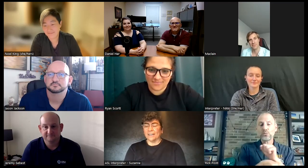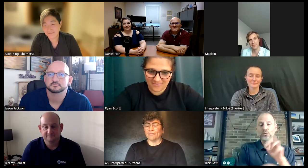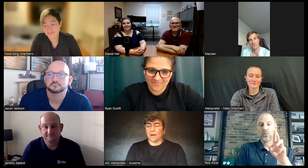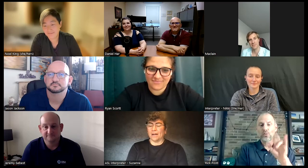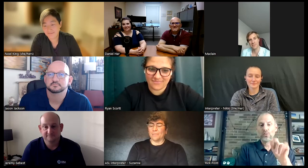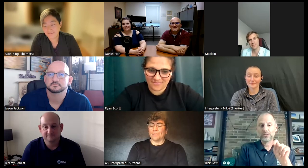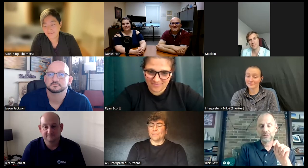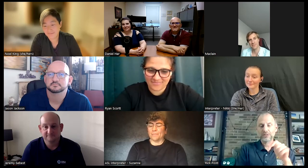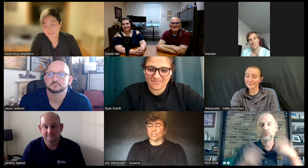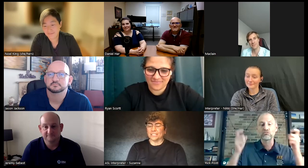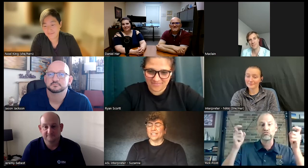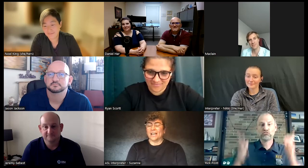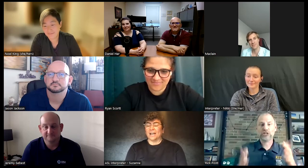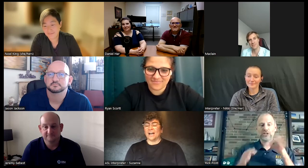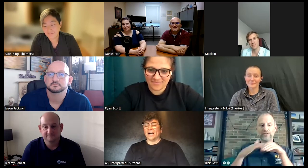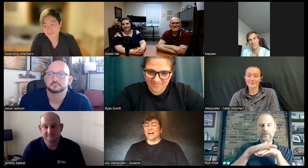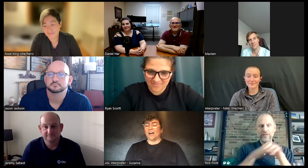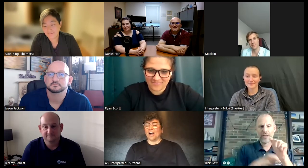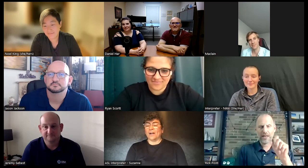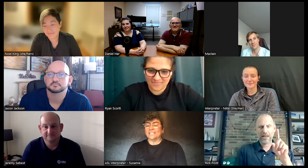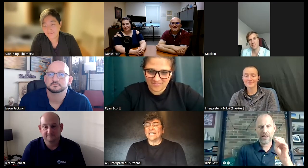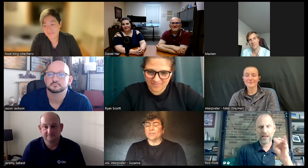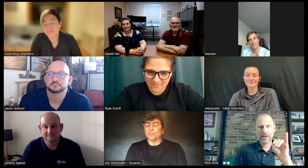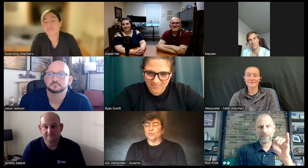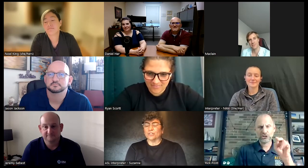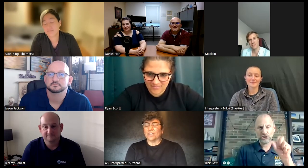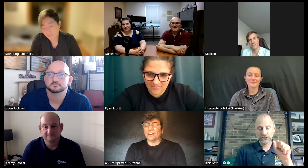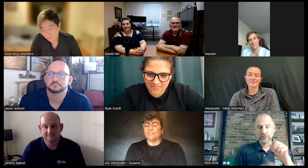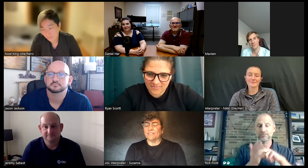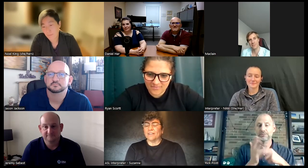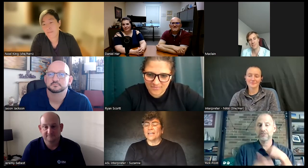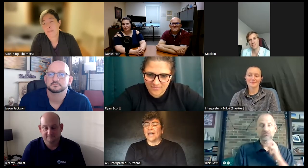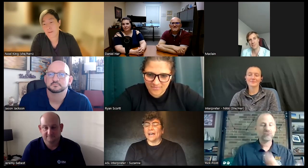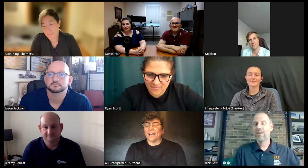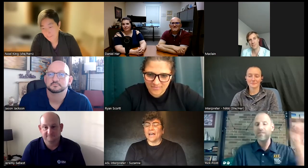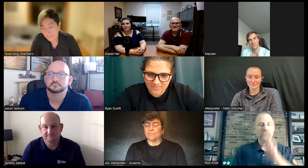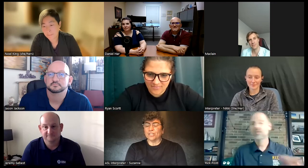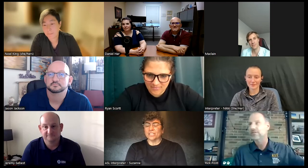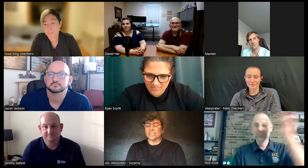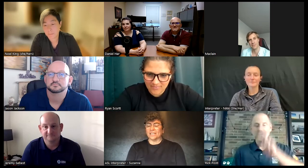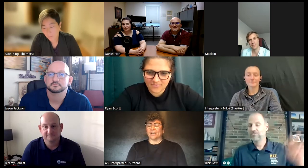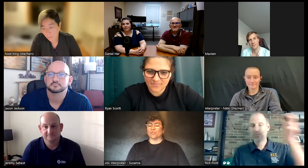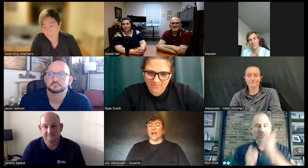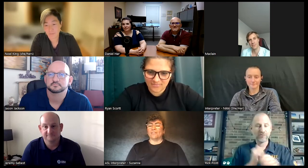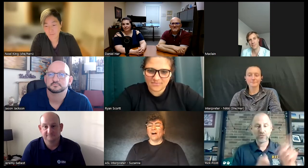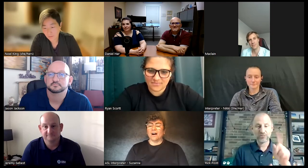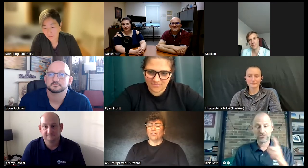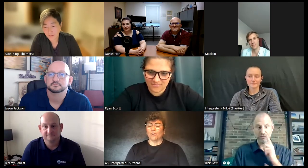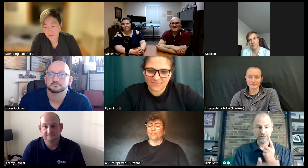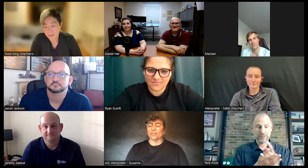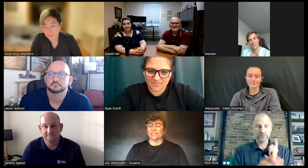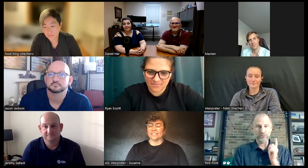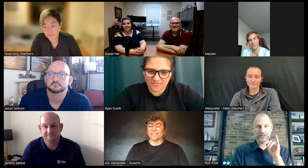deaf uh person uh RIT I'm the director of uh admissions I travel all over this